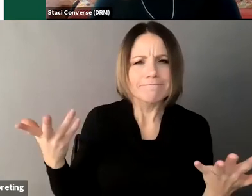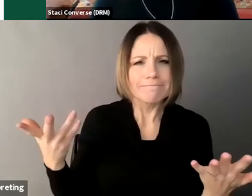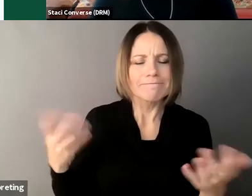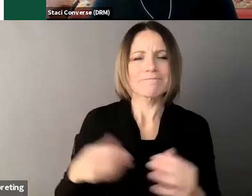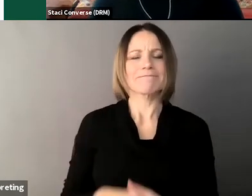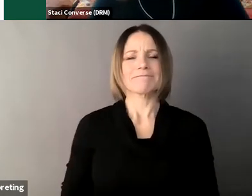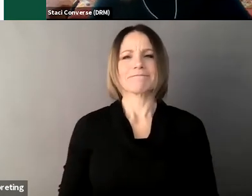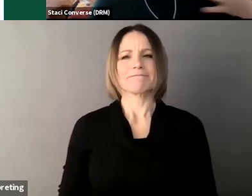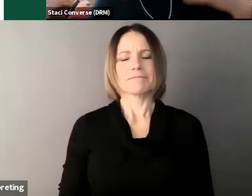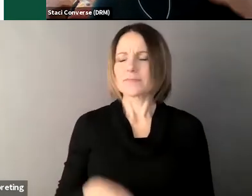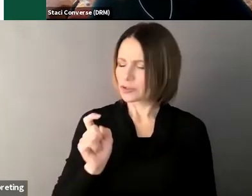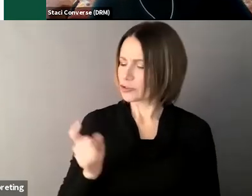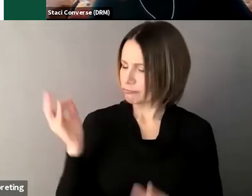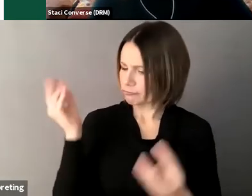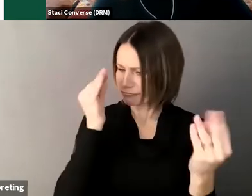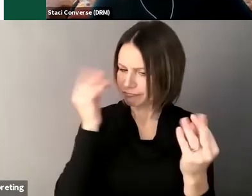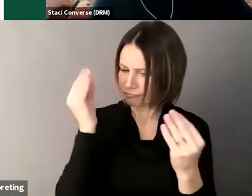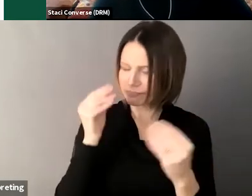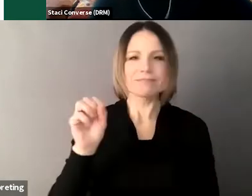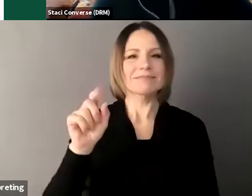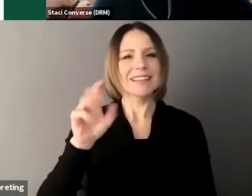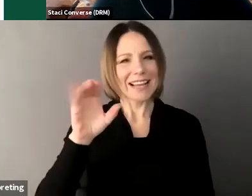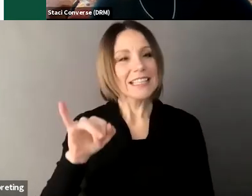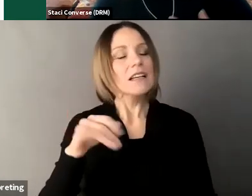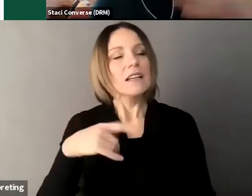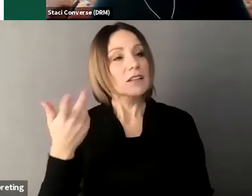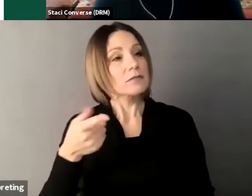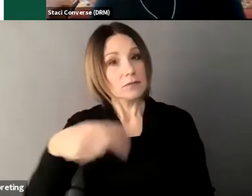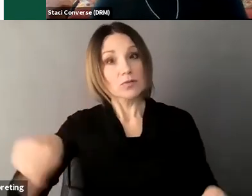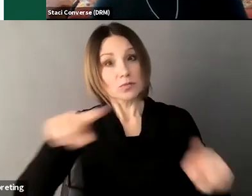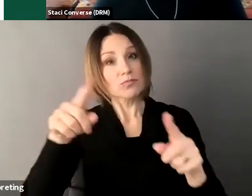and just to go back to what you thought about right so you were answering these same questions